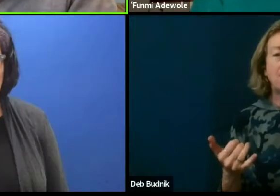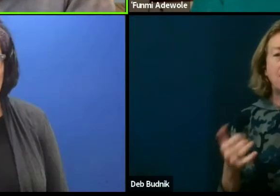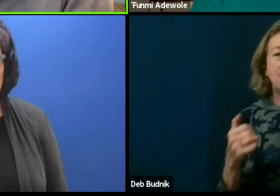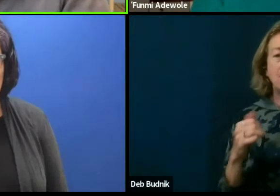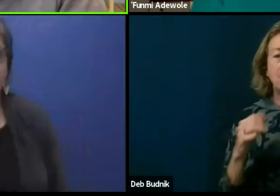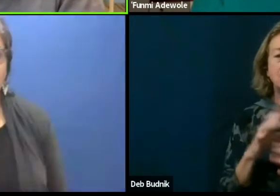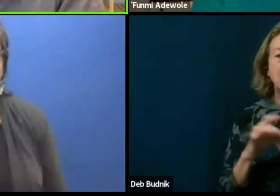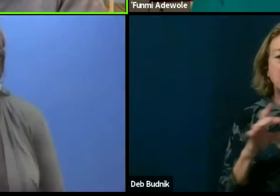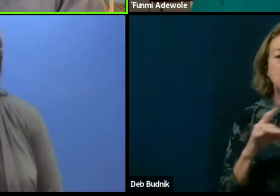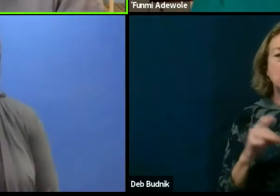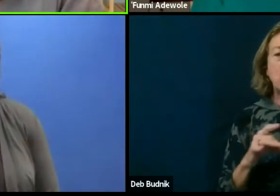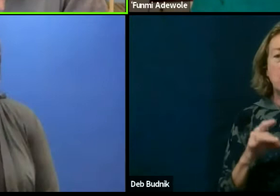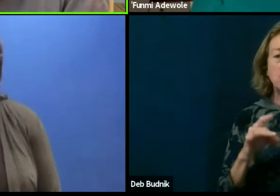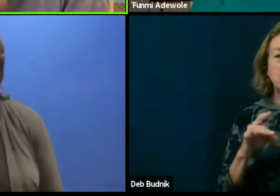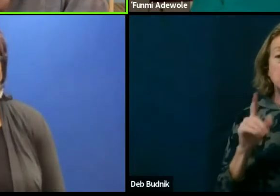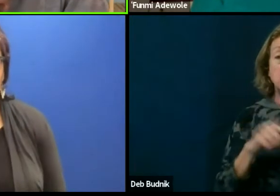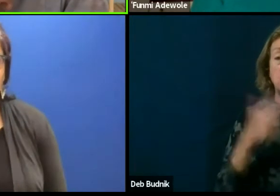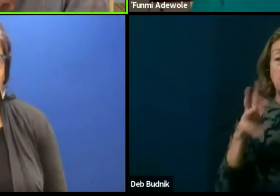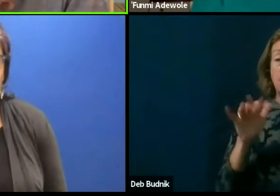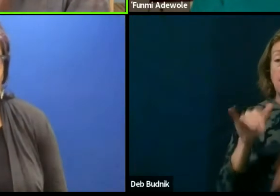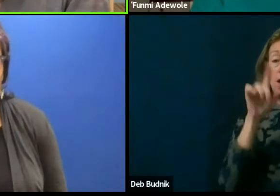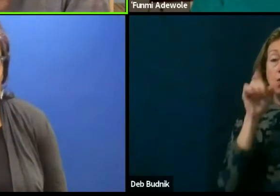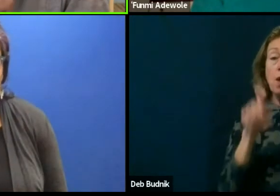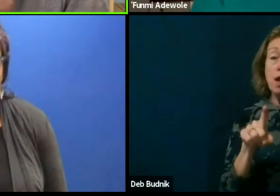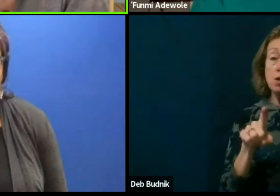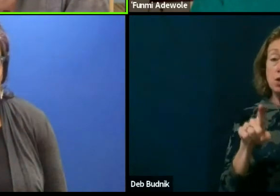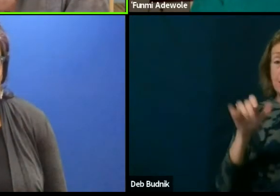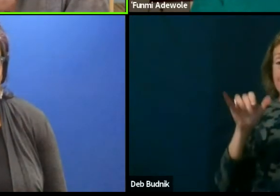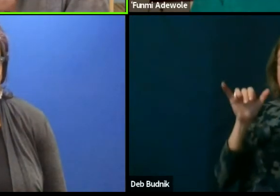And to wrap up that question, you know there's this particular